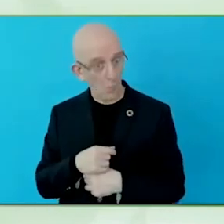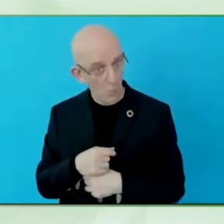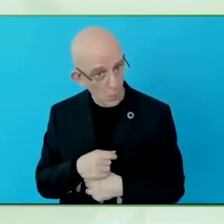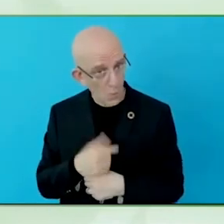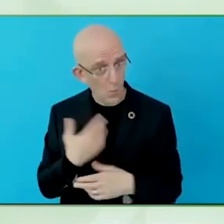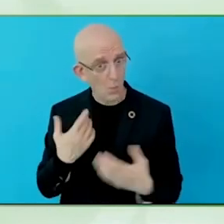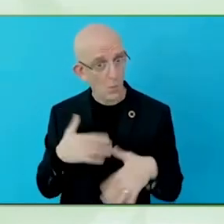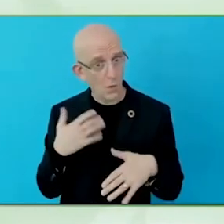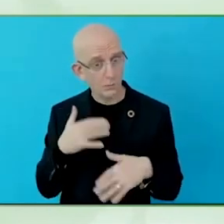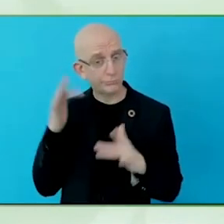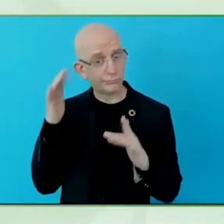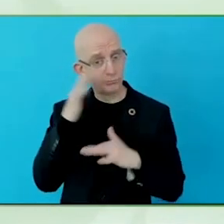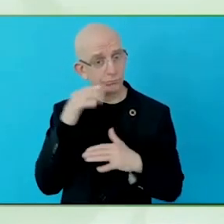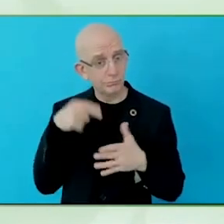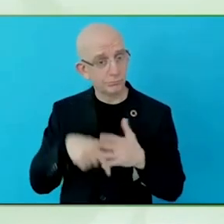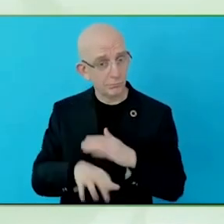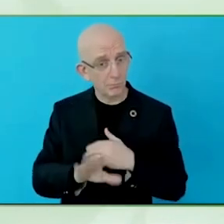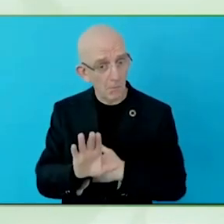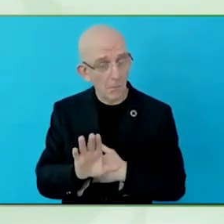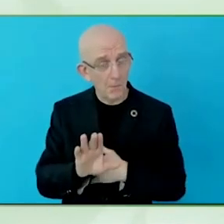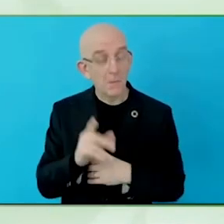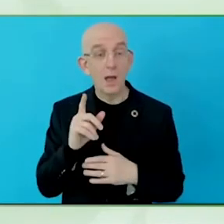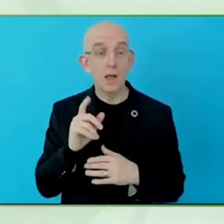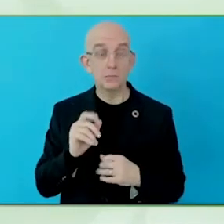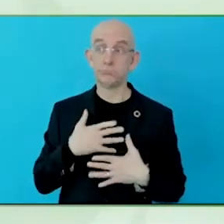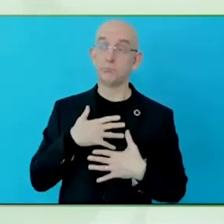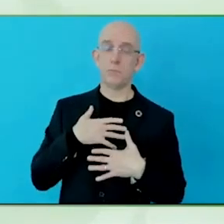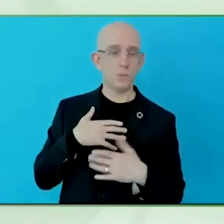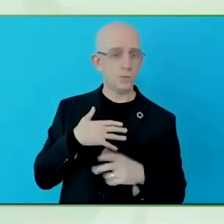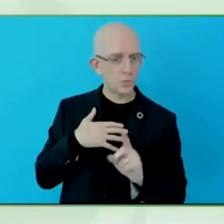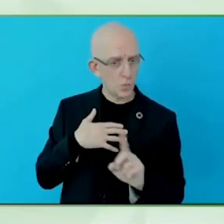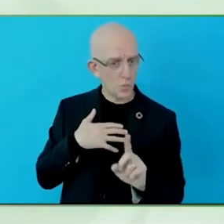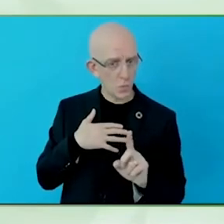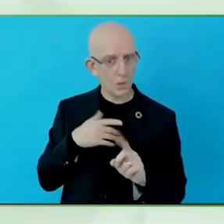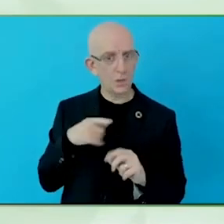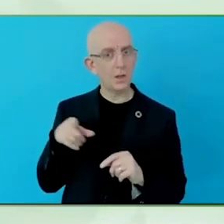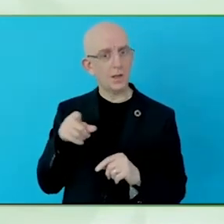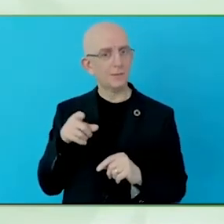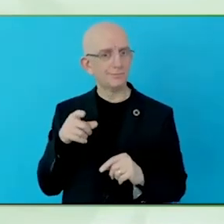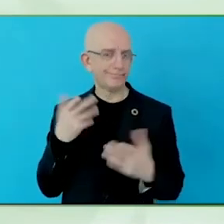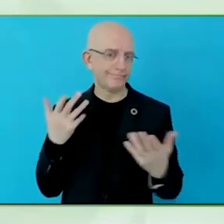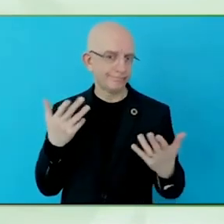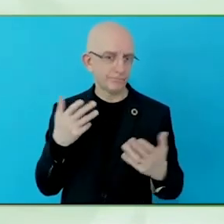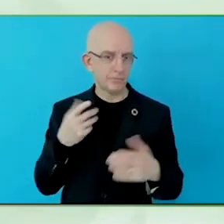Of course, there are innovations et cetera, and digital technology